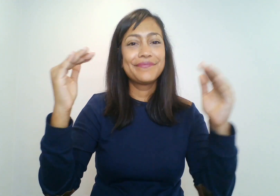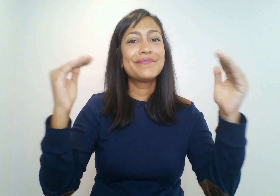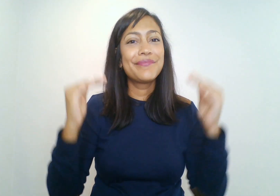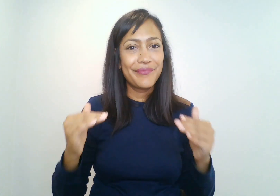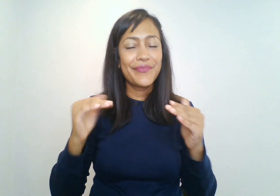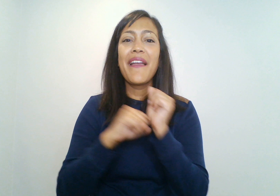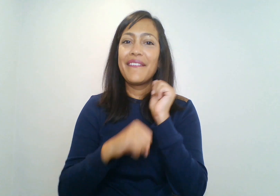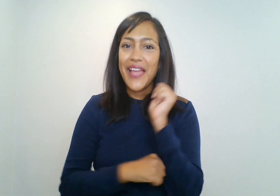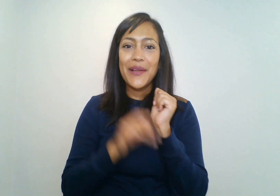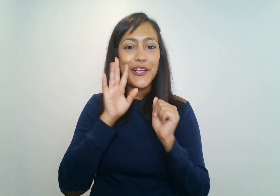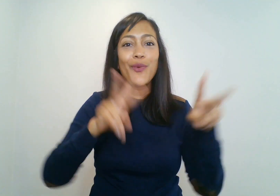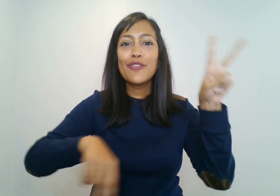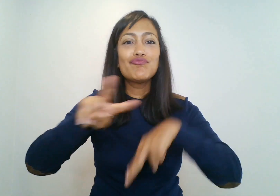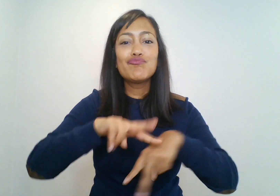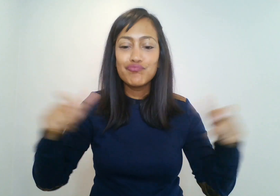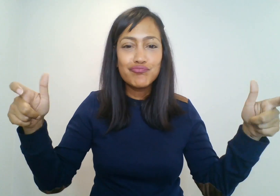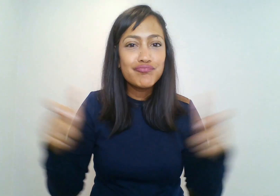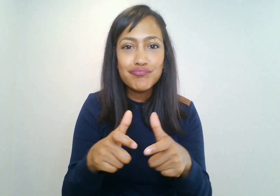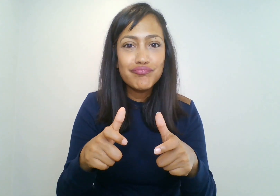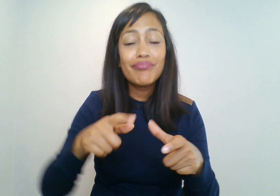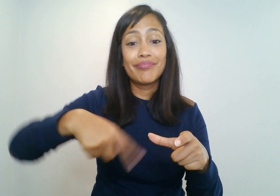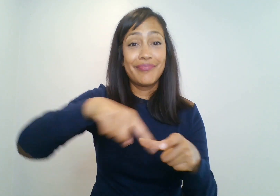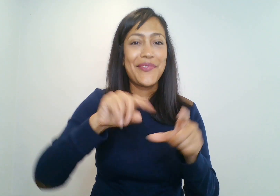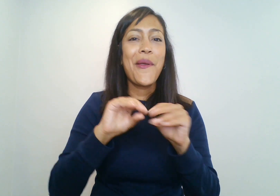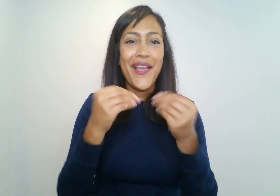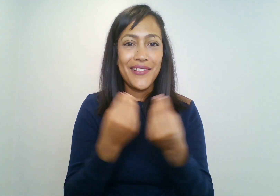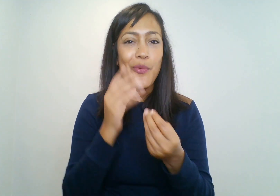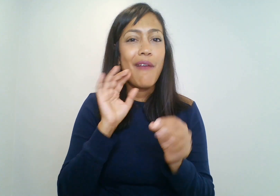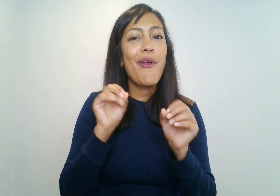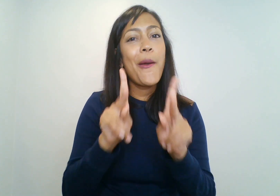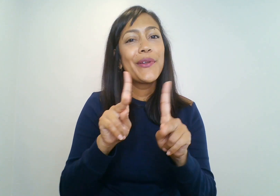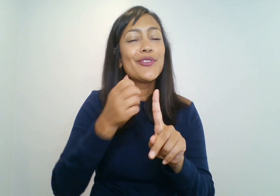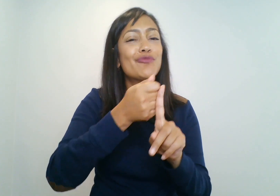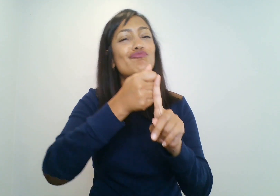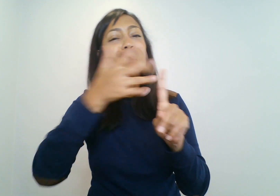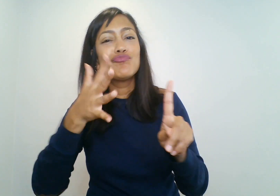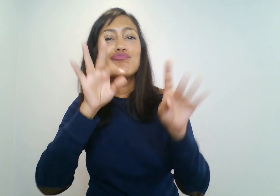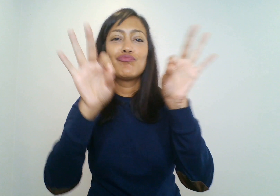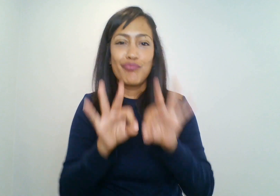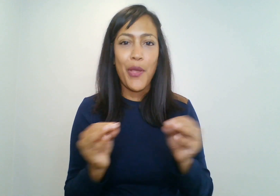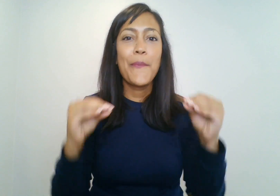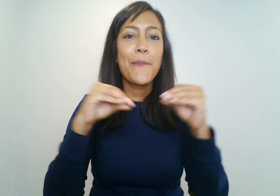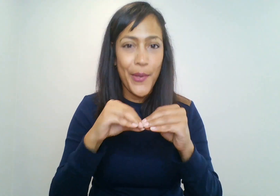The Foundation will then review all applications and selected organizations will have an opportunity to further expand